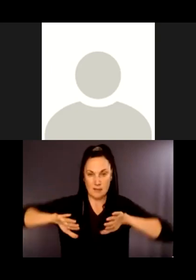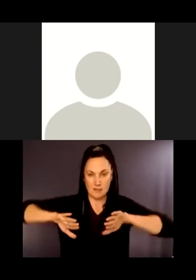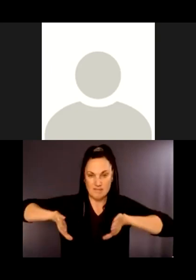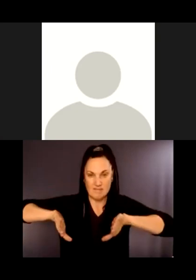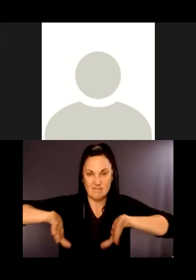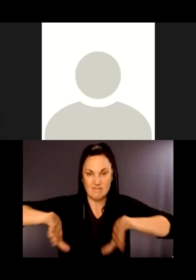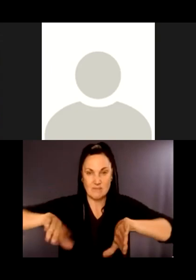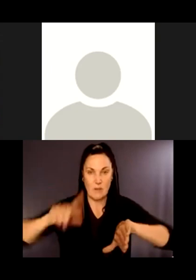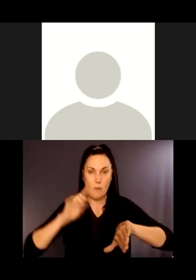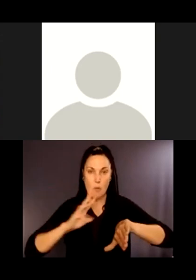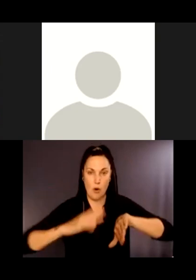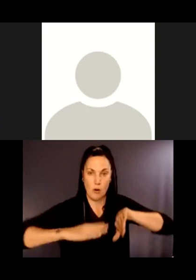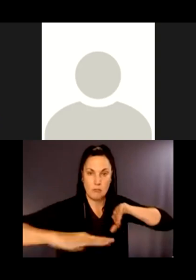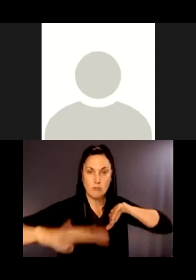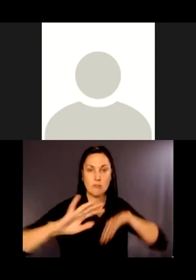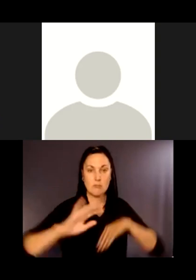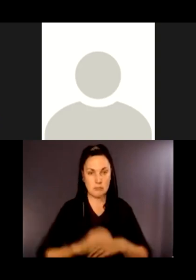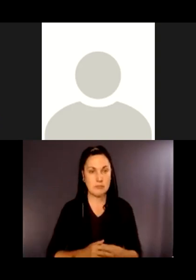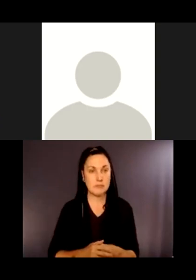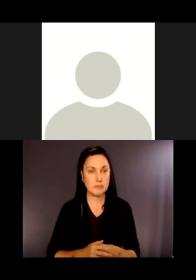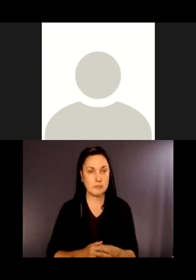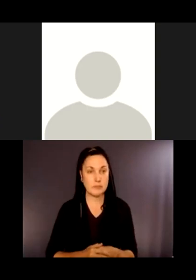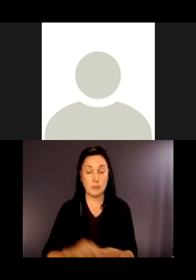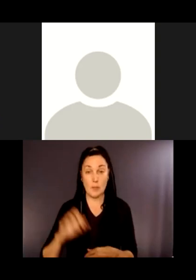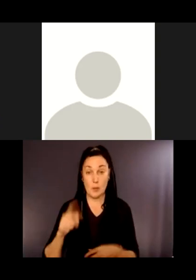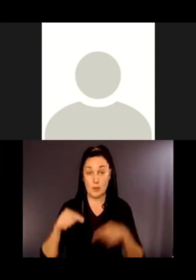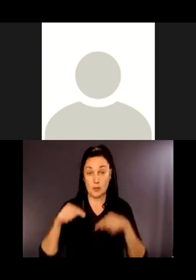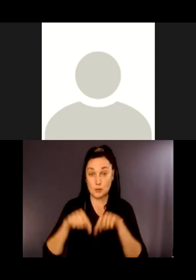Next. Not the way it looks today, certainly.